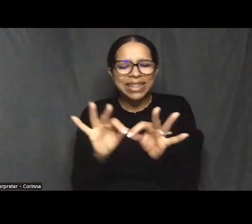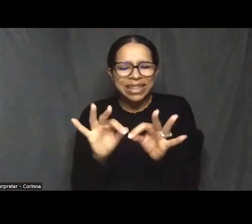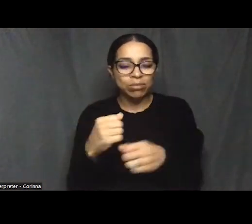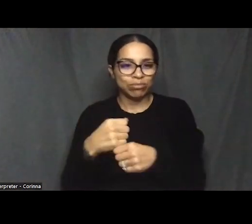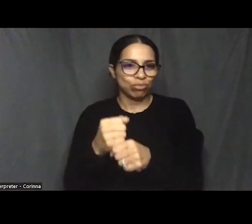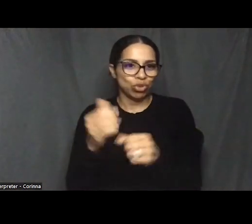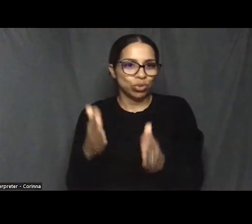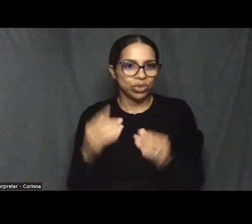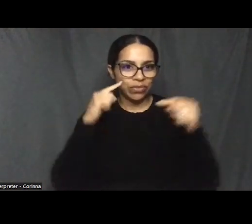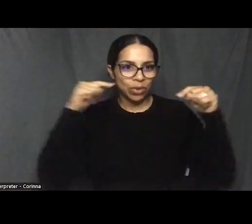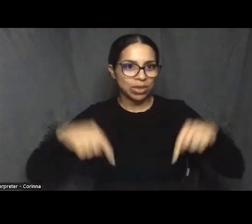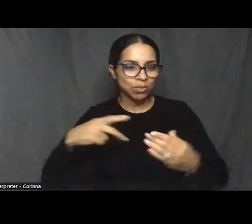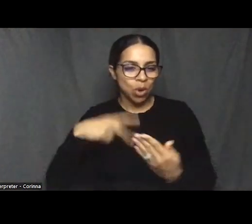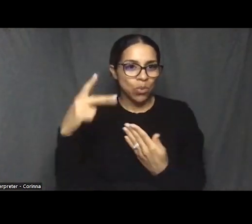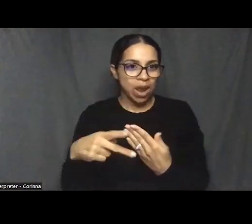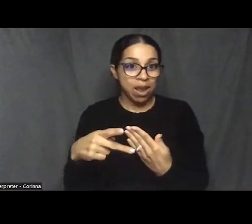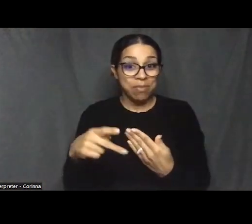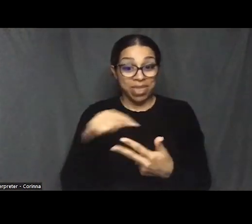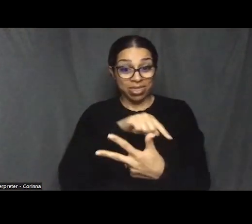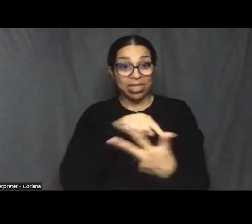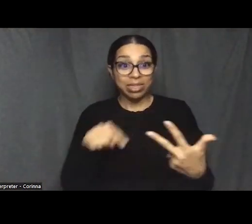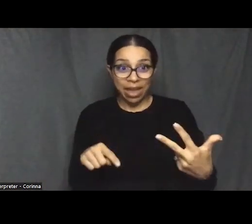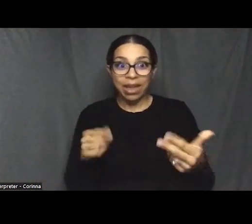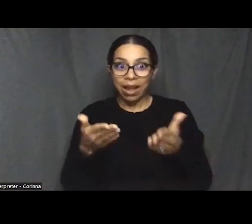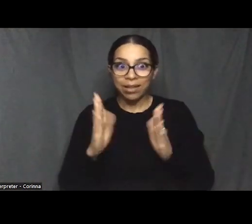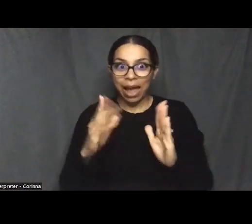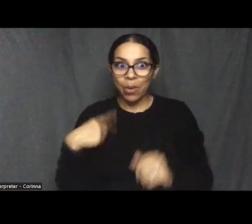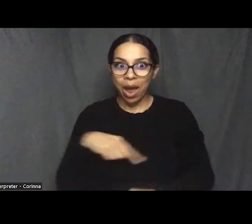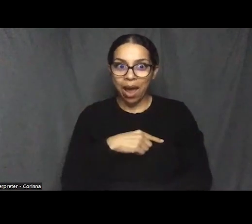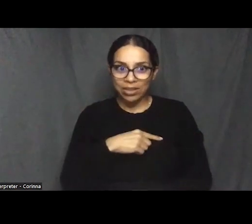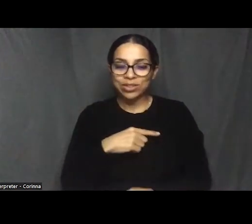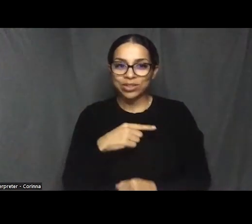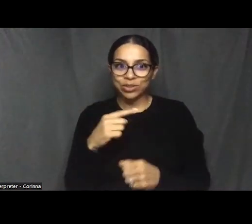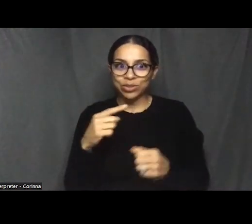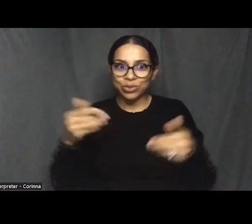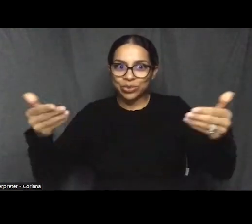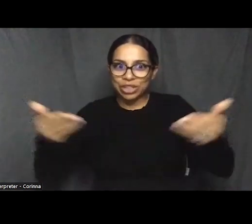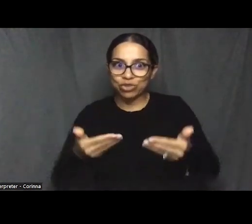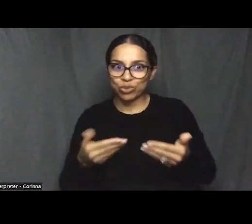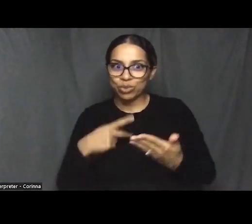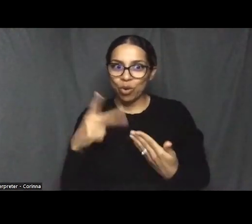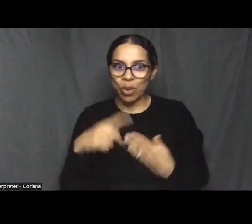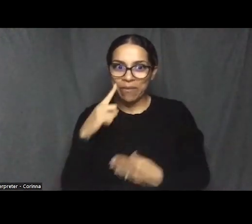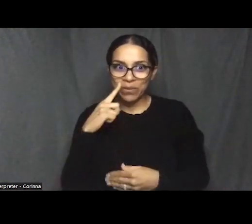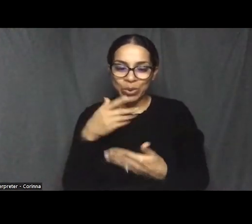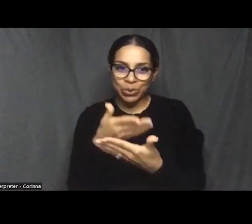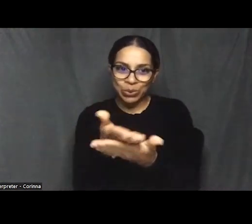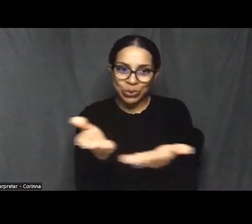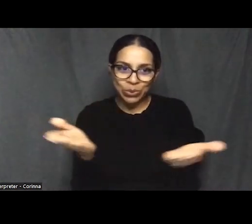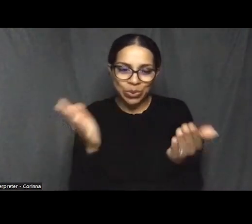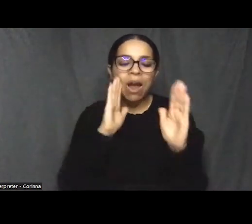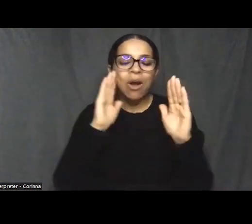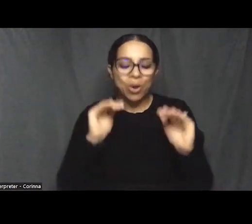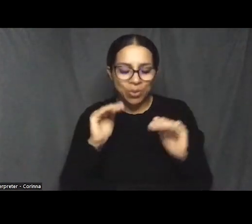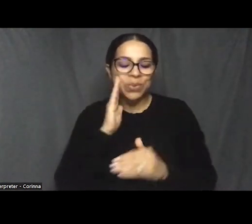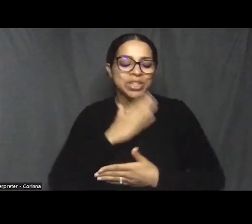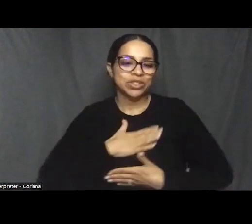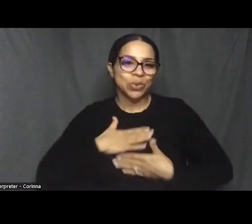and they are the ones that allowed us to bring this program to you. So I hope that you will enjoy the film